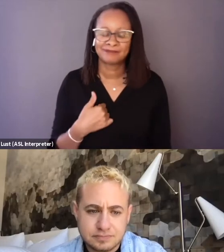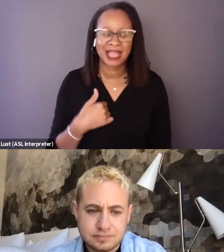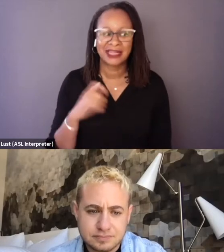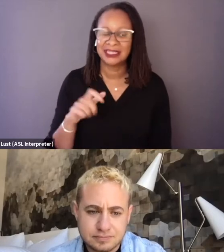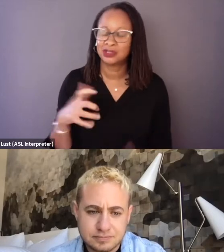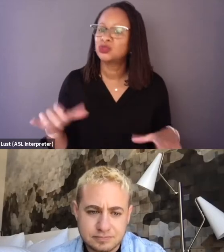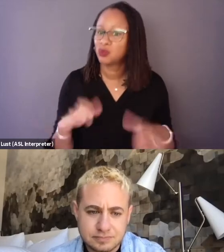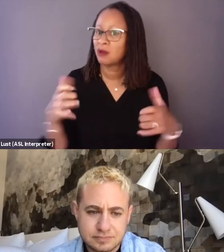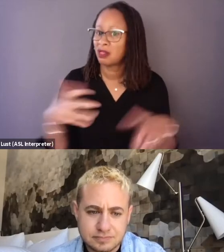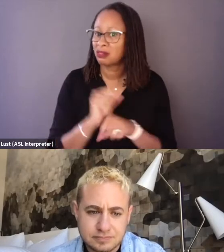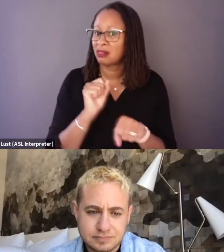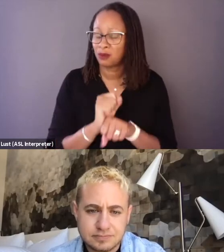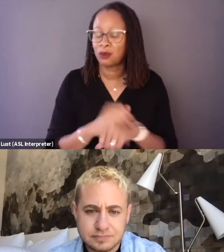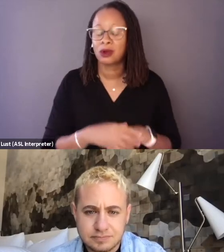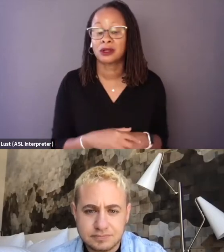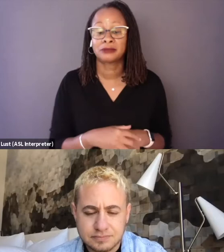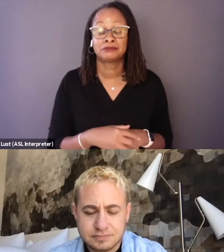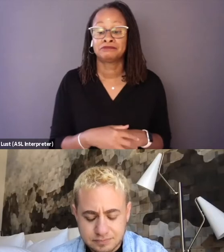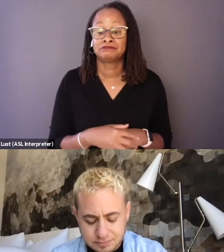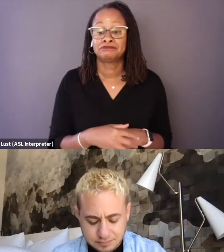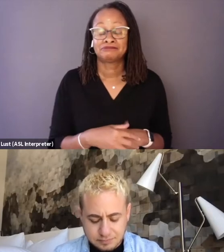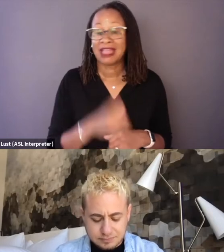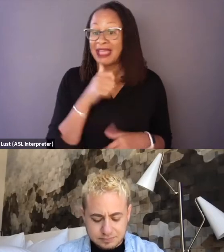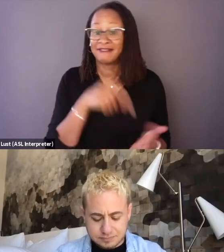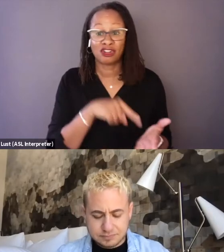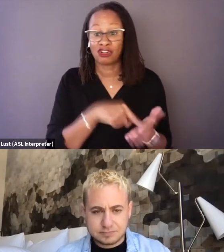And I certainly had not earned any allyship by then,